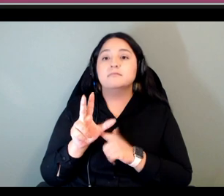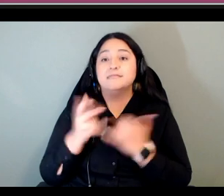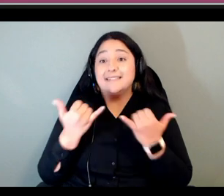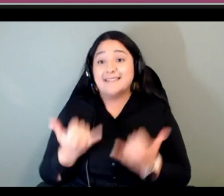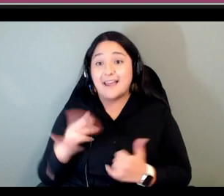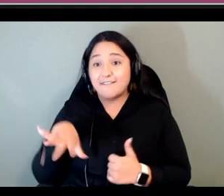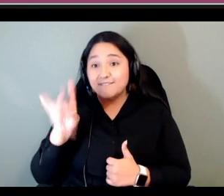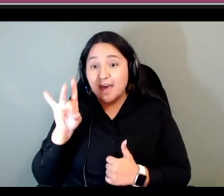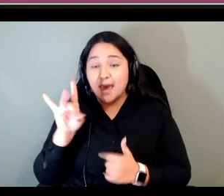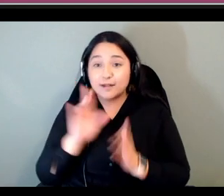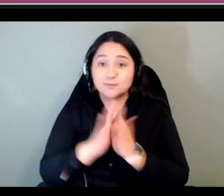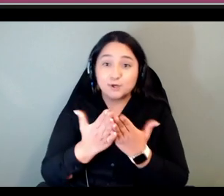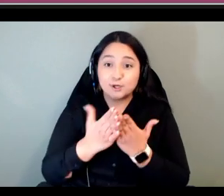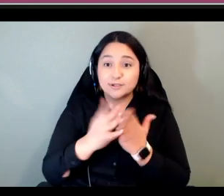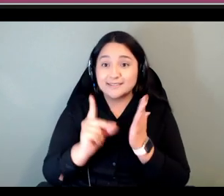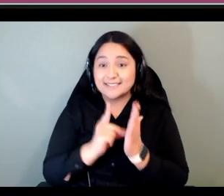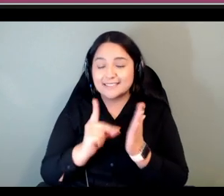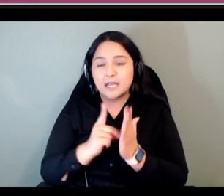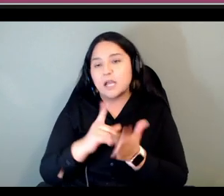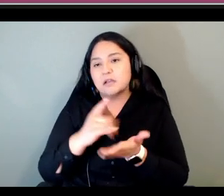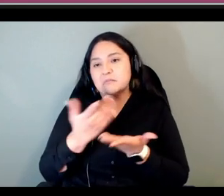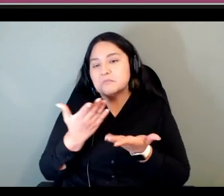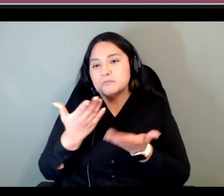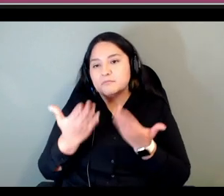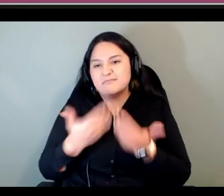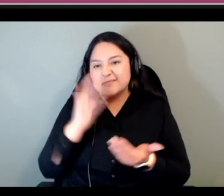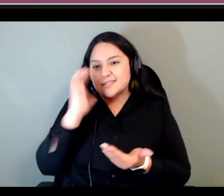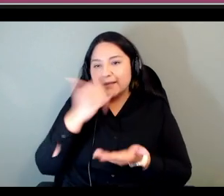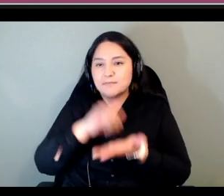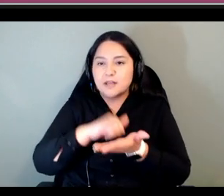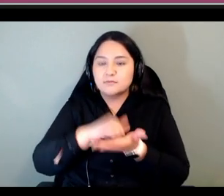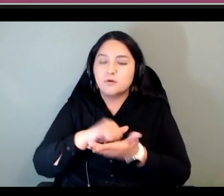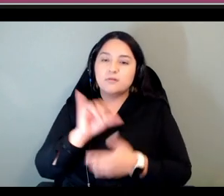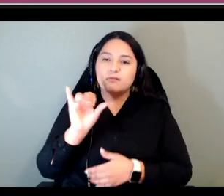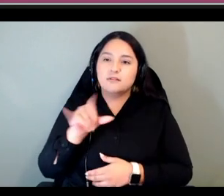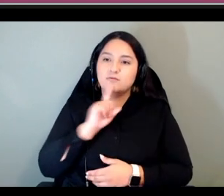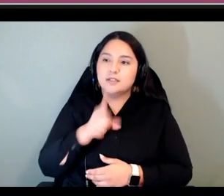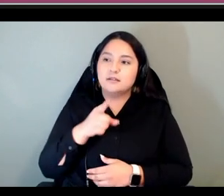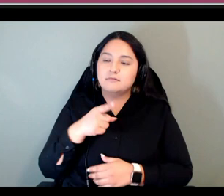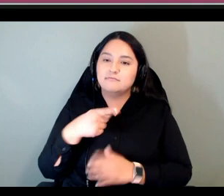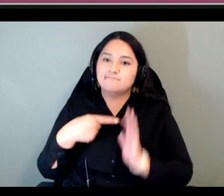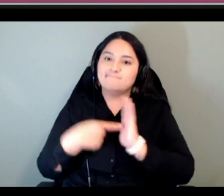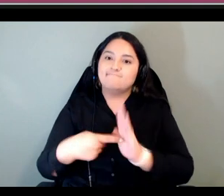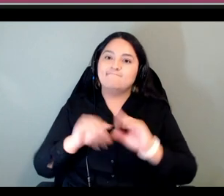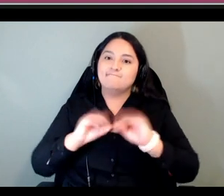impossible and so you know that's just indicative of of the lack of resources really that we've